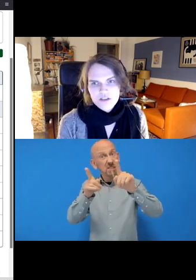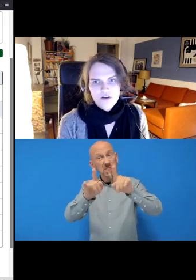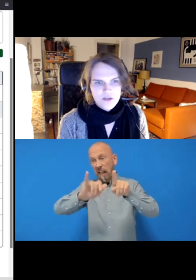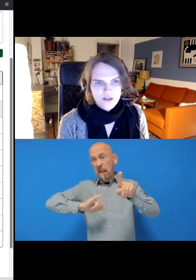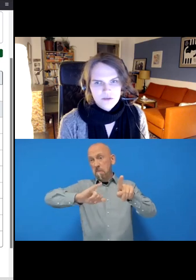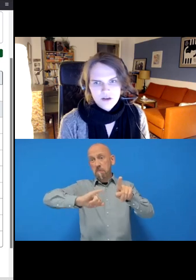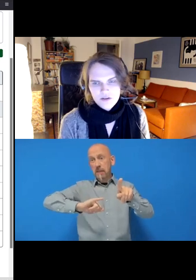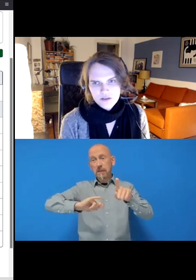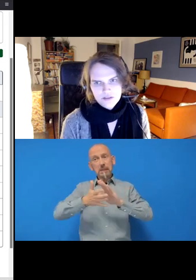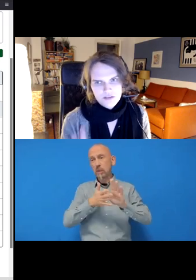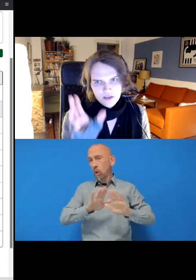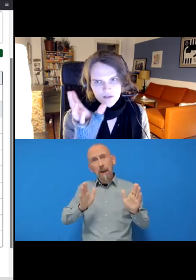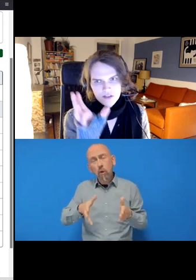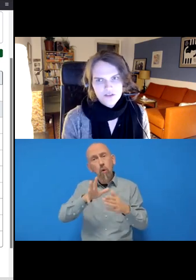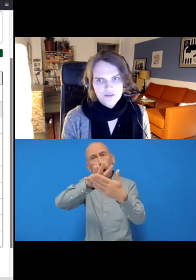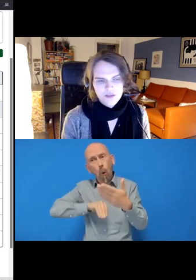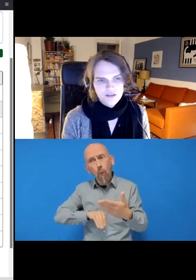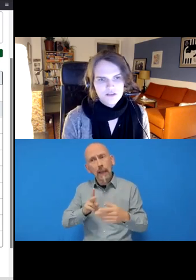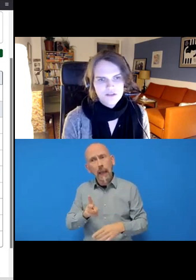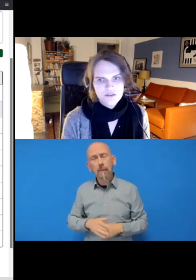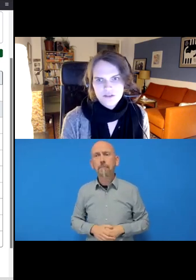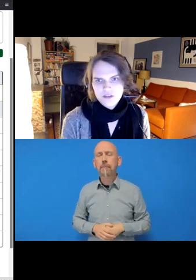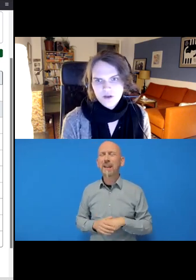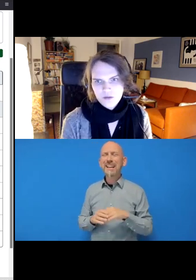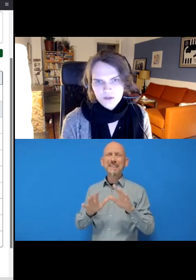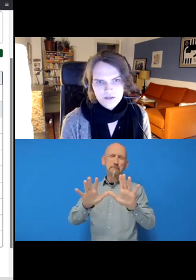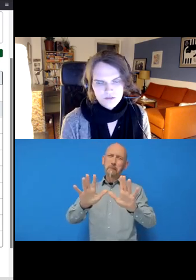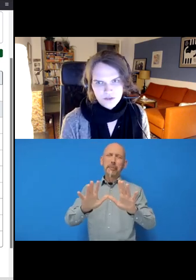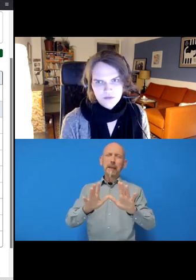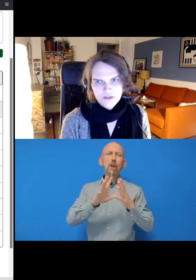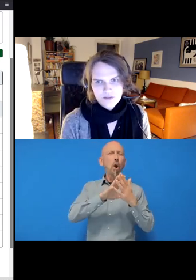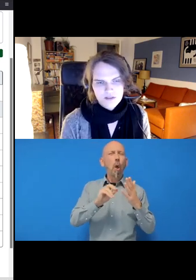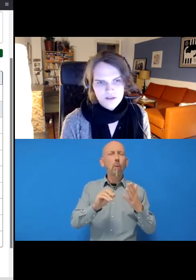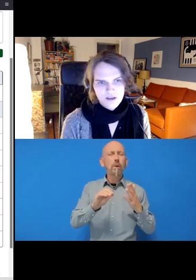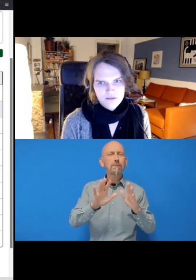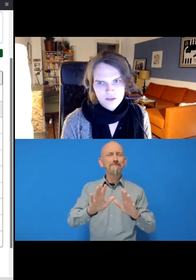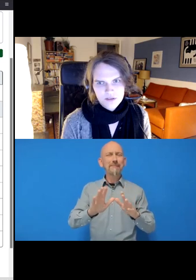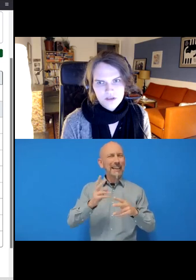Cloning is just the kind of initial making the initial copy to my computer and then I have a copy